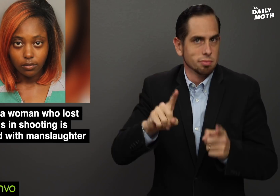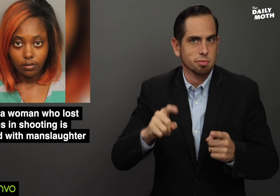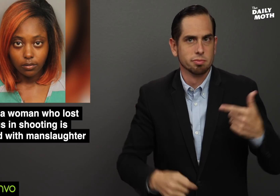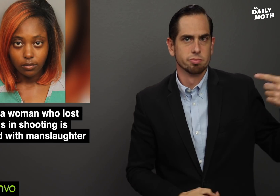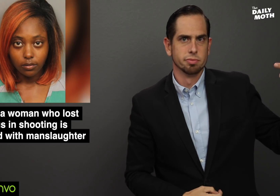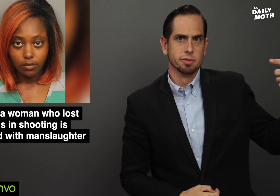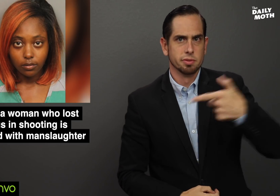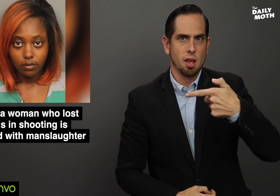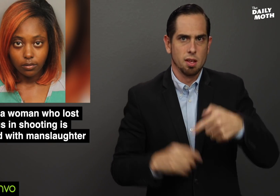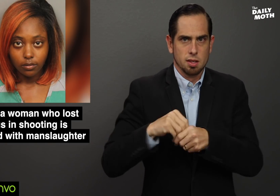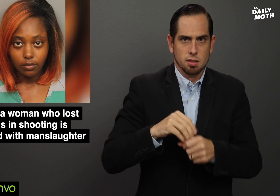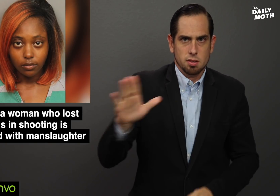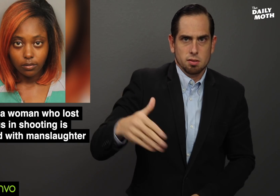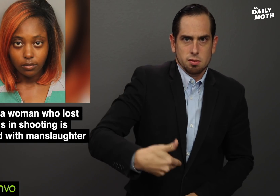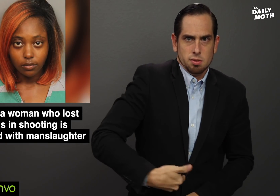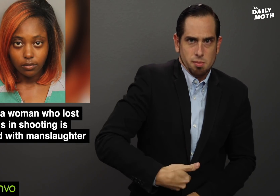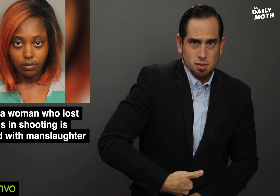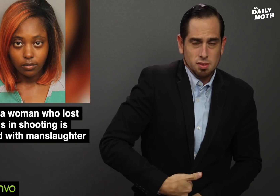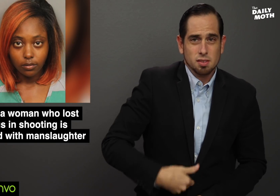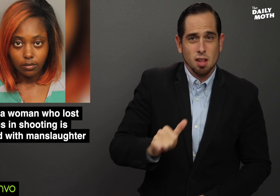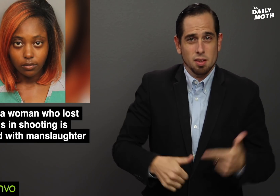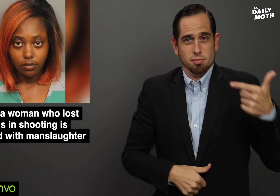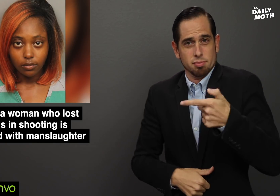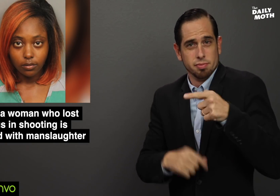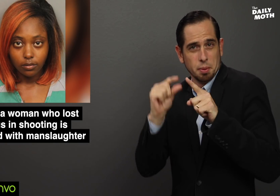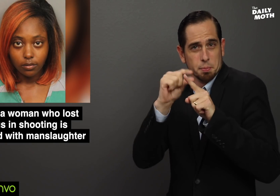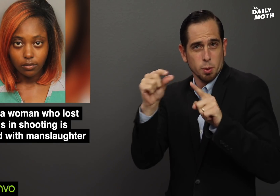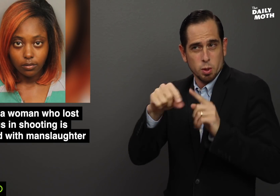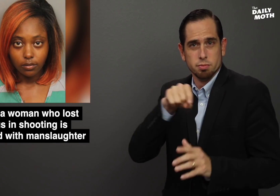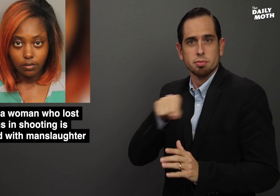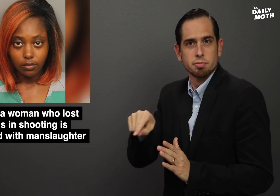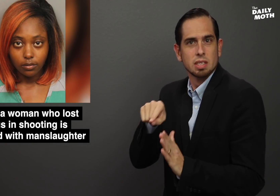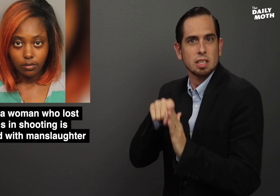when she was shot in the stomach, with the bullet